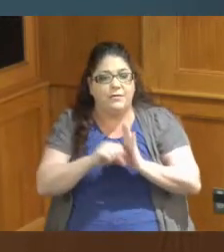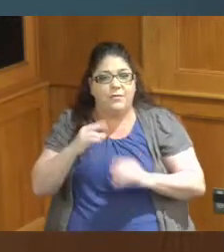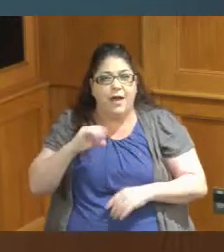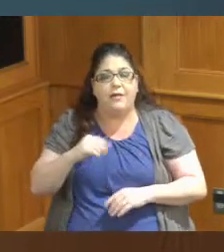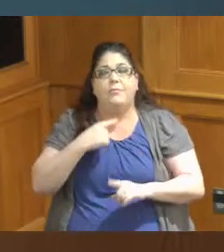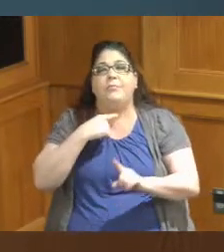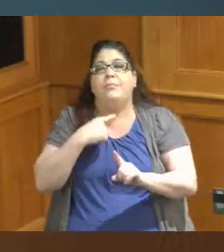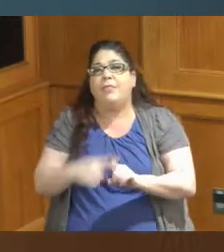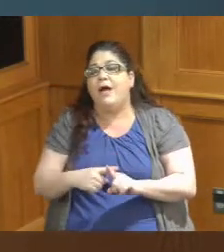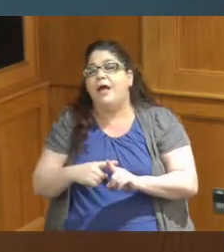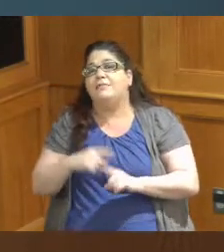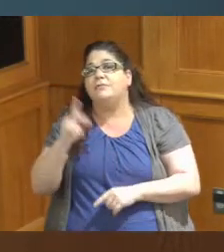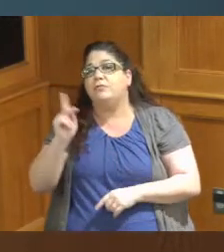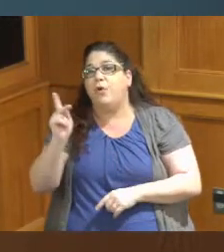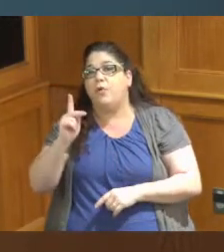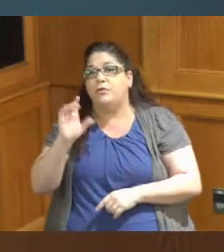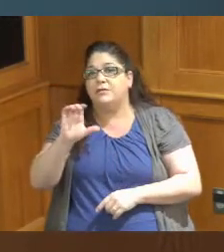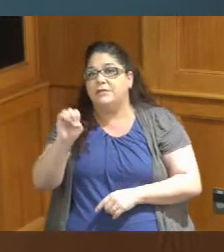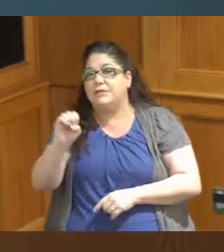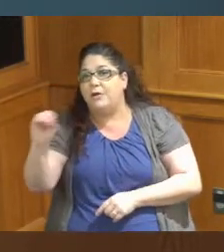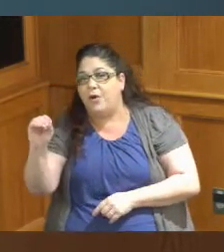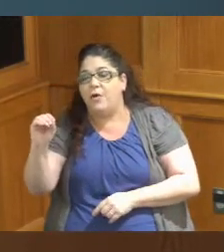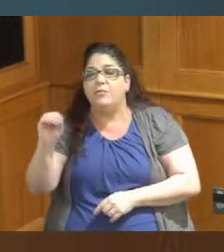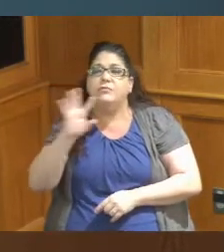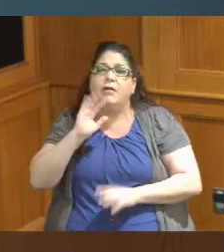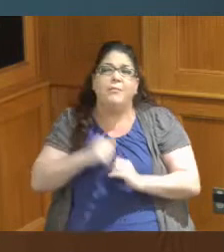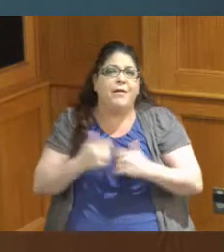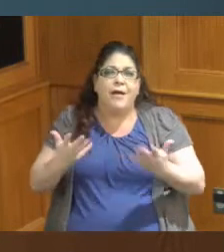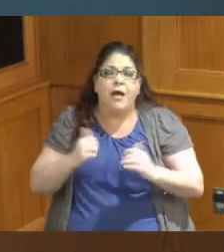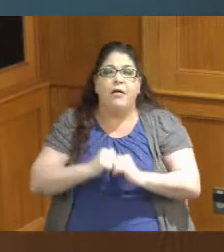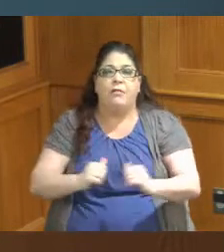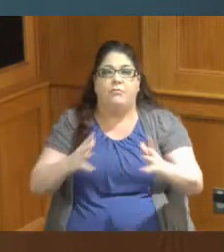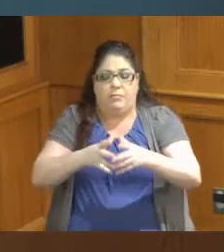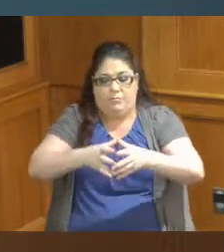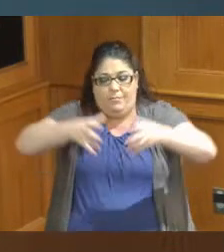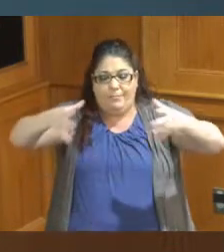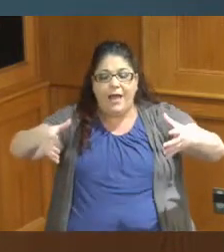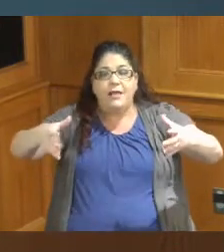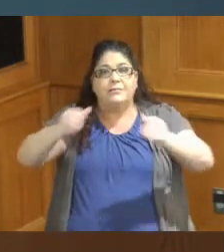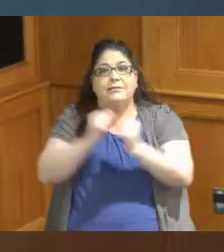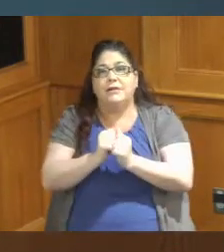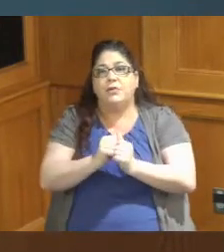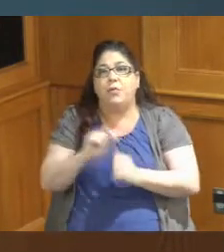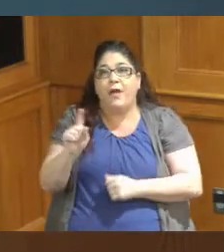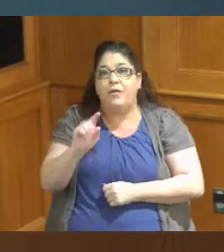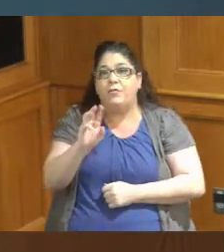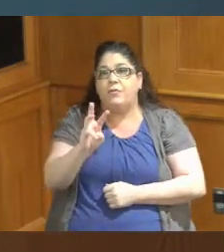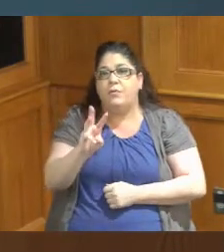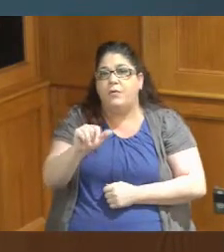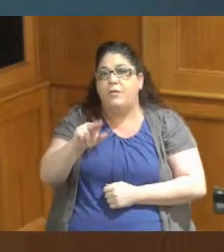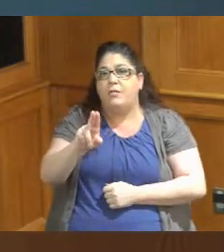Hills and they were telling talking about you know they had no doubt that they wanted to stay